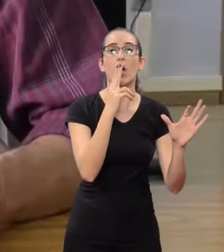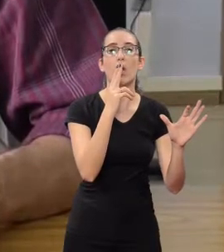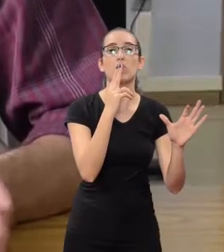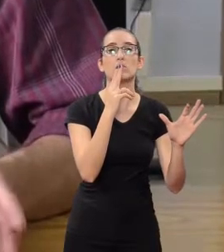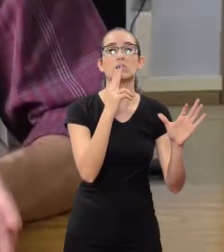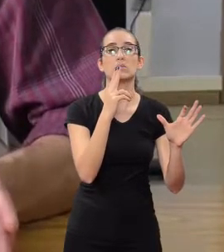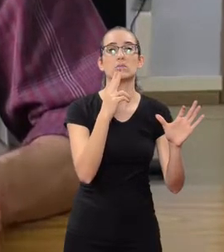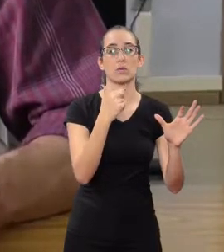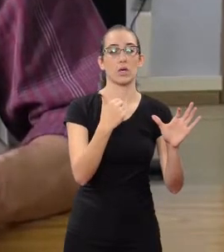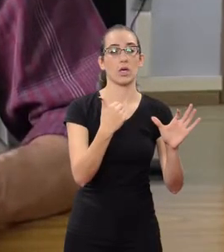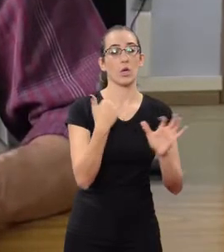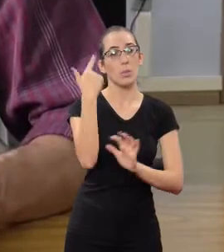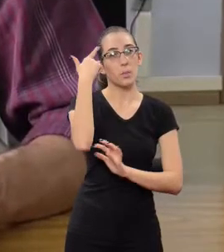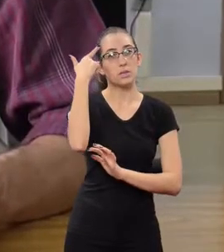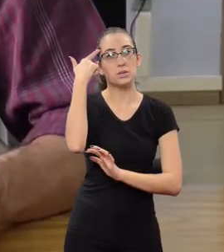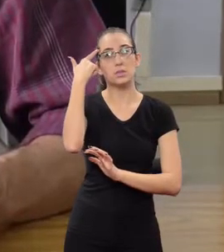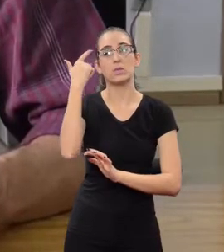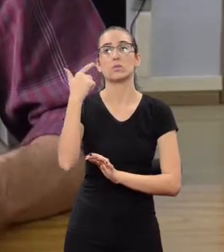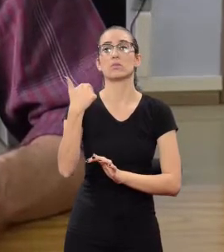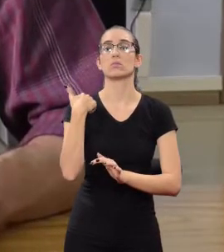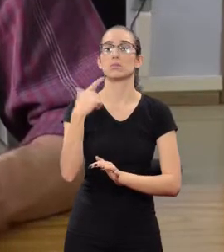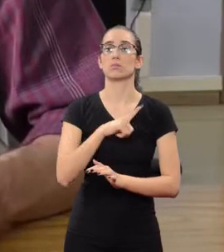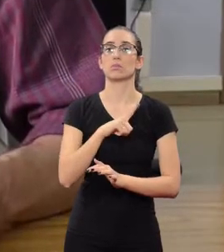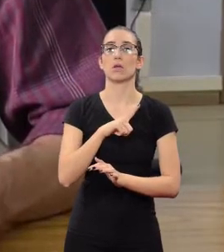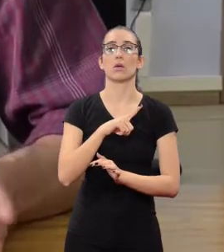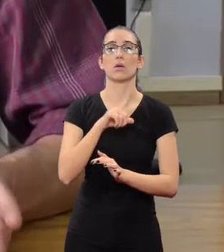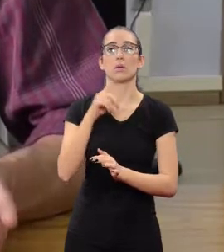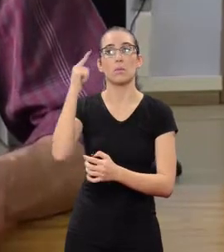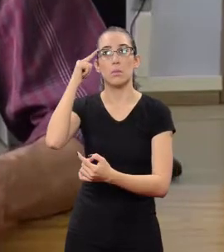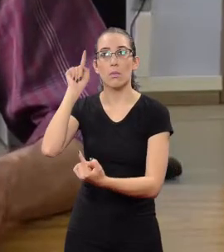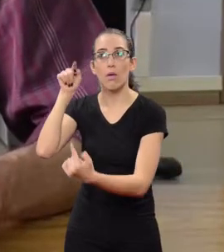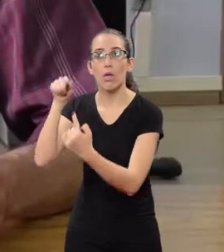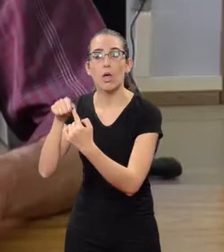with a thought that reports to